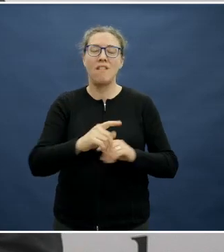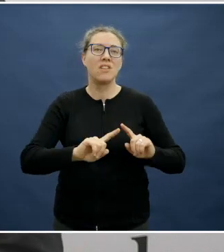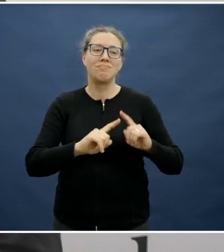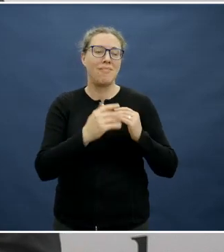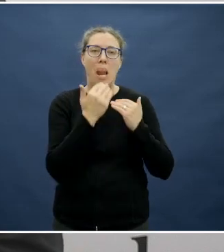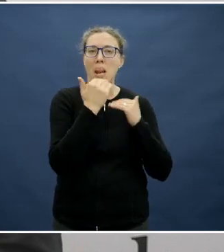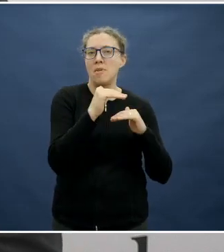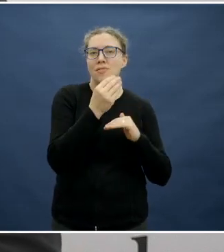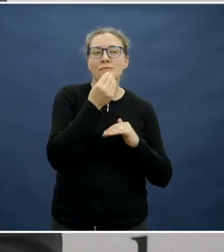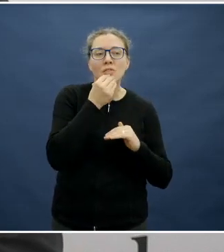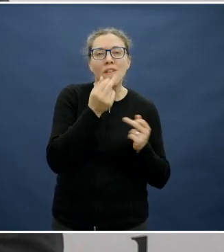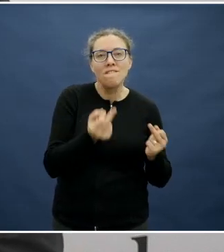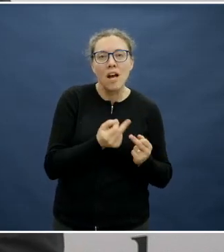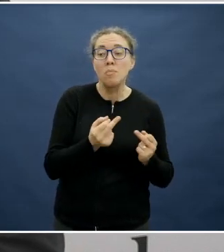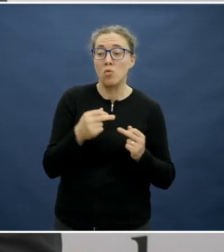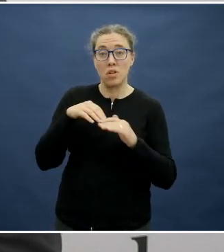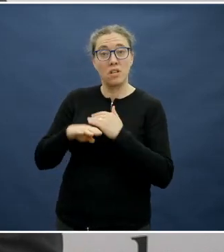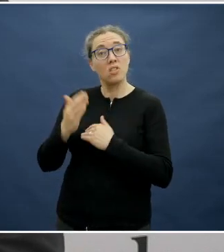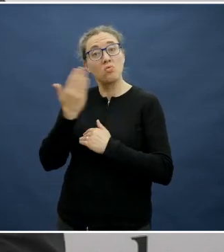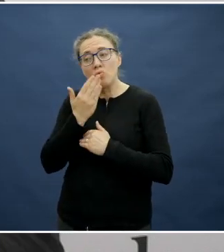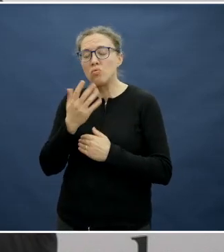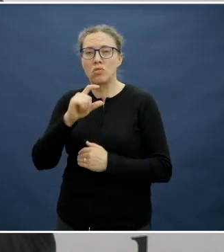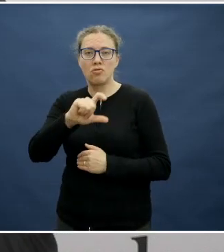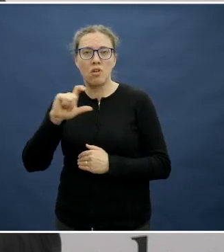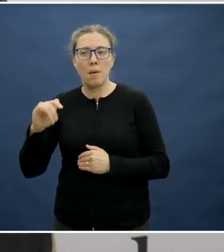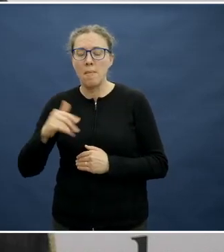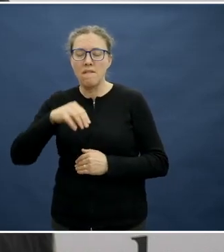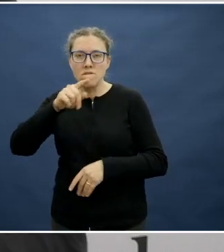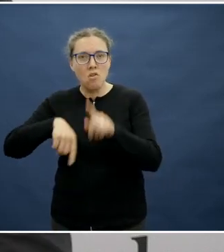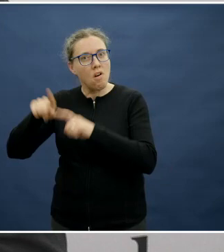The flow on from that is the positive peer pressure that might occur from seeing people eating the foods they should be eating.